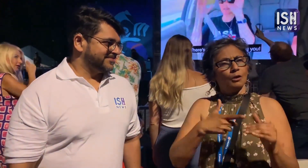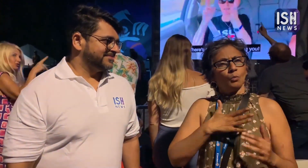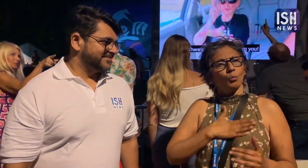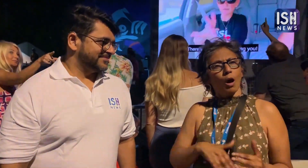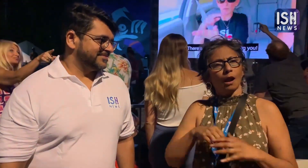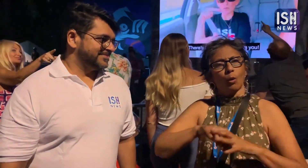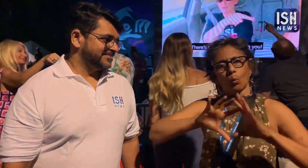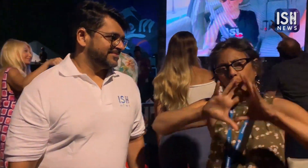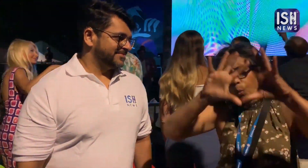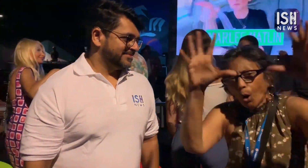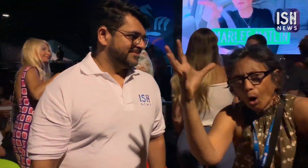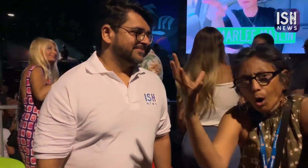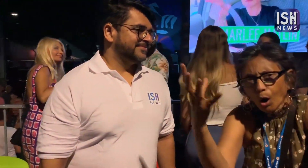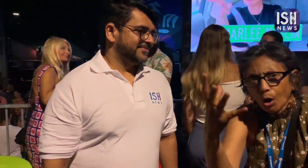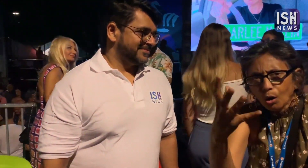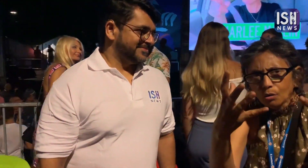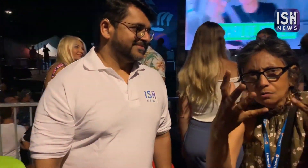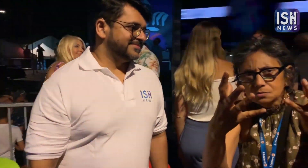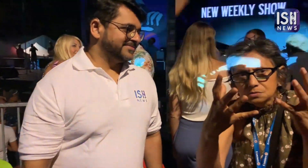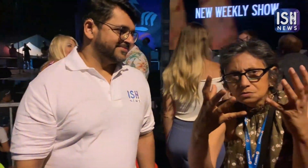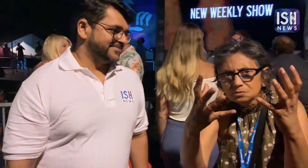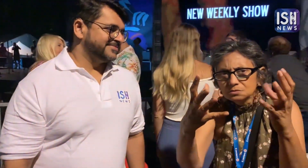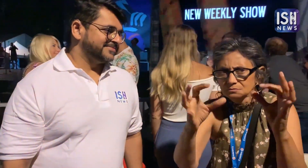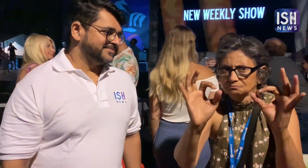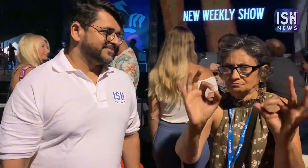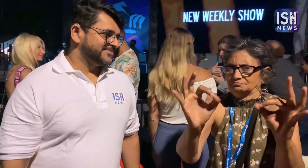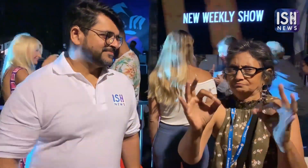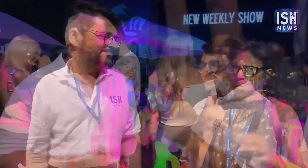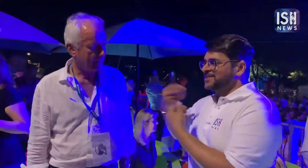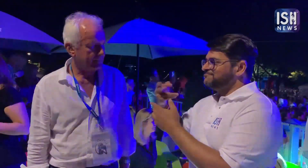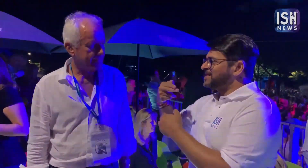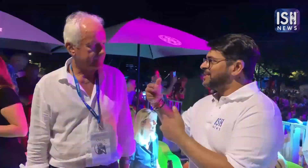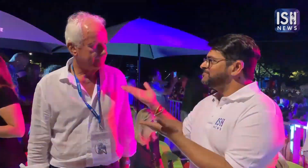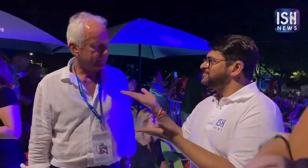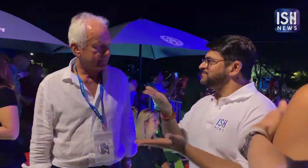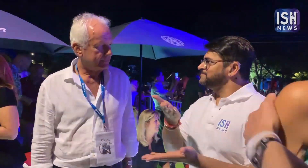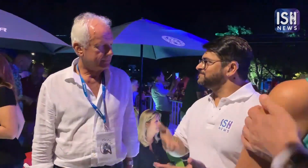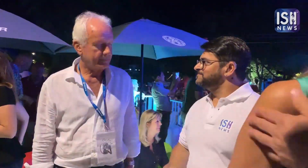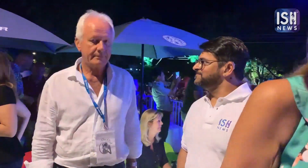I want the world to know this. What is your name?